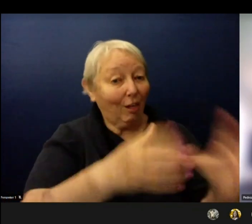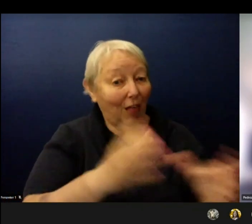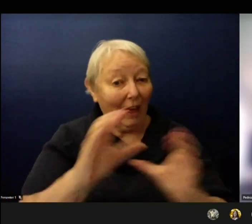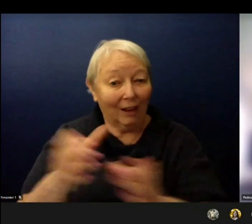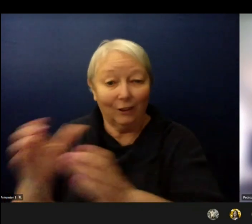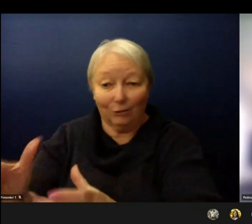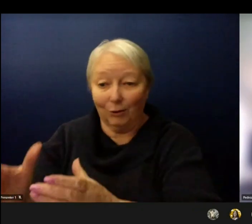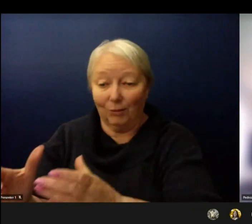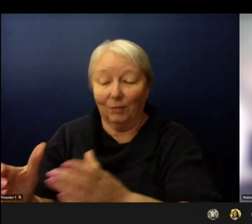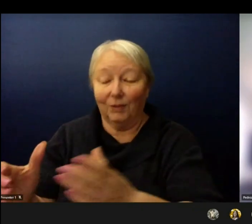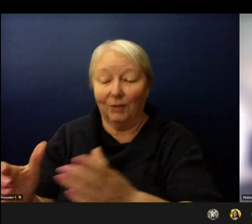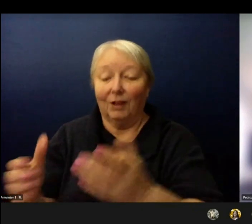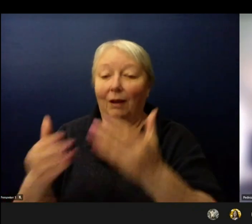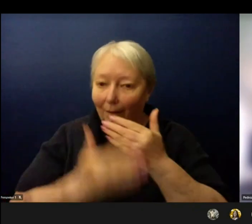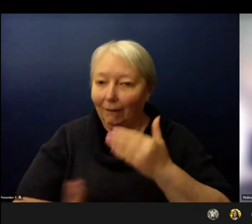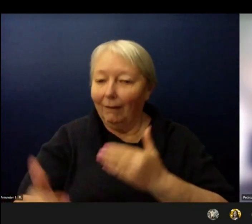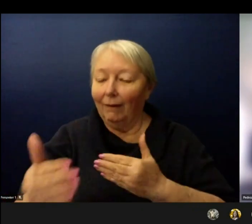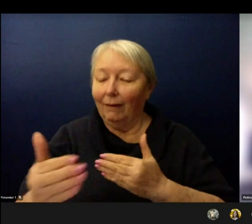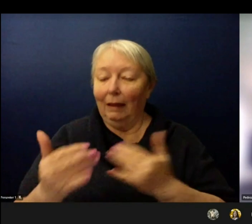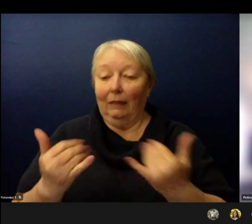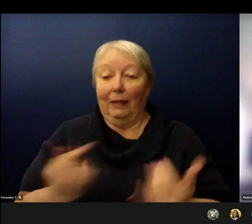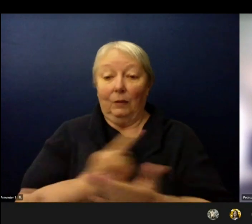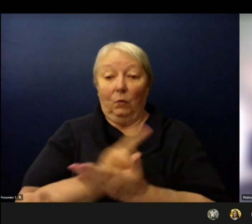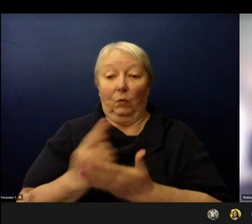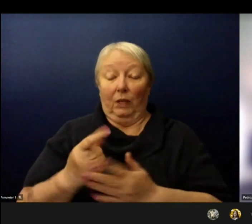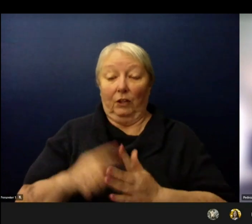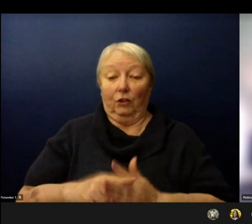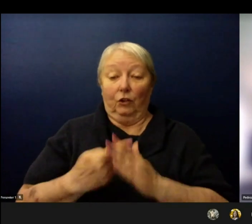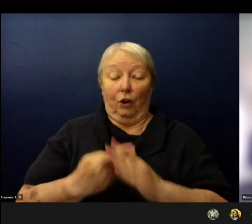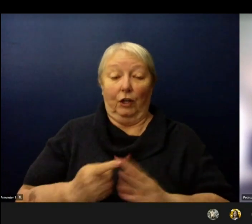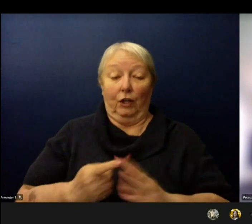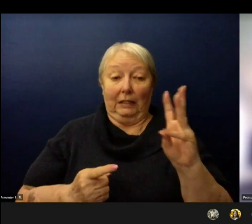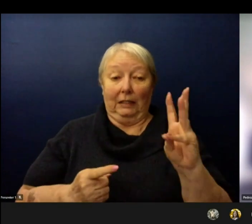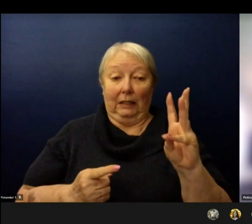And this week we started with 6-12 and intensive service pathways in buildings today.